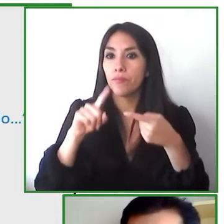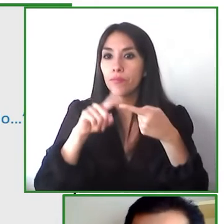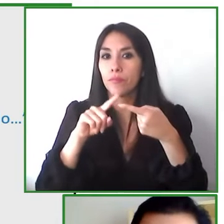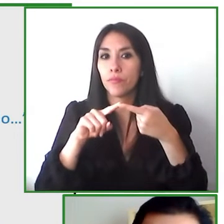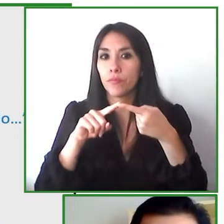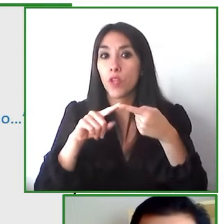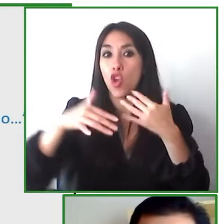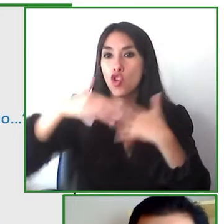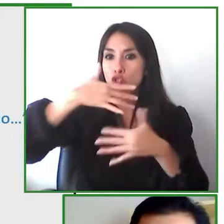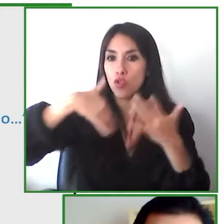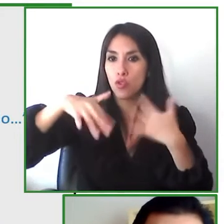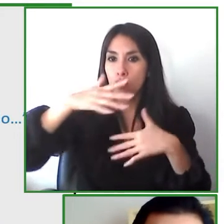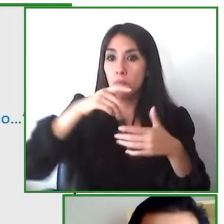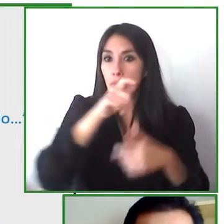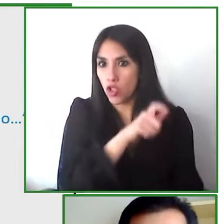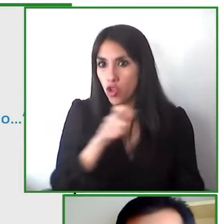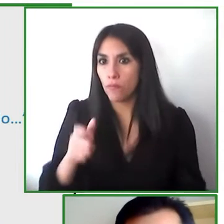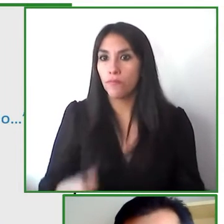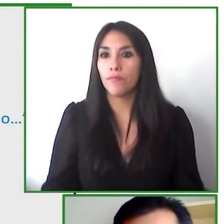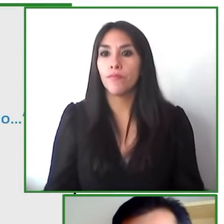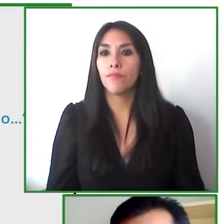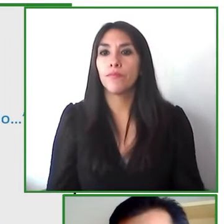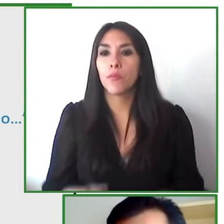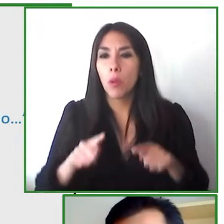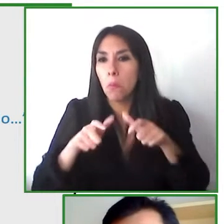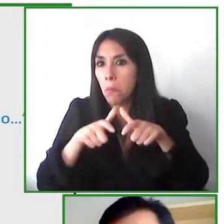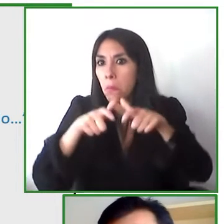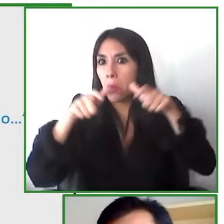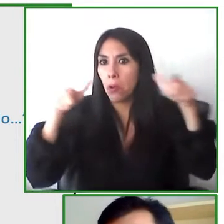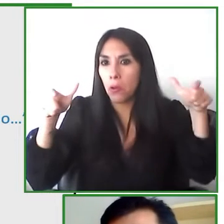we have been able to increase the number of users who are taking more trips